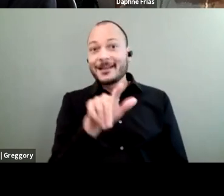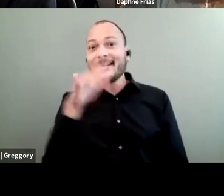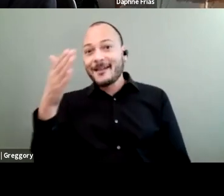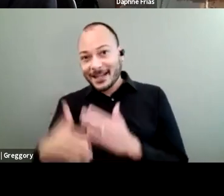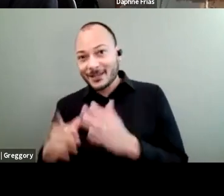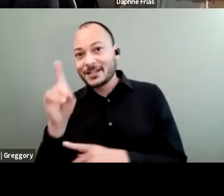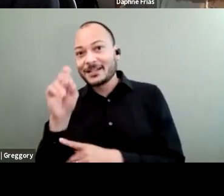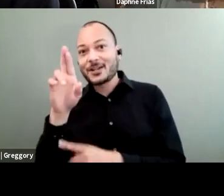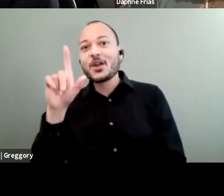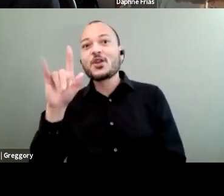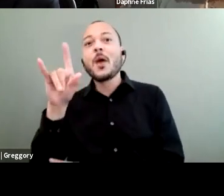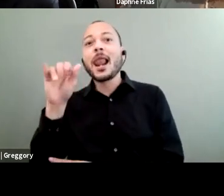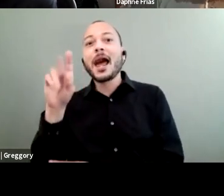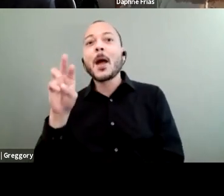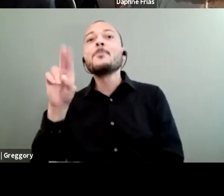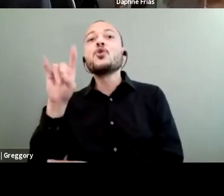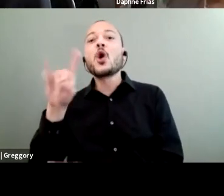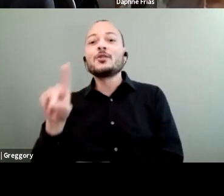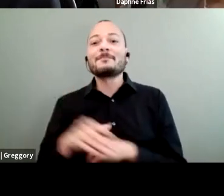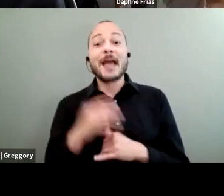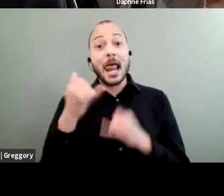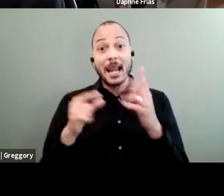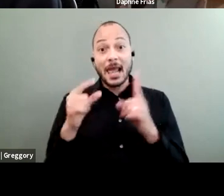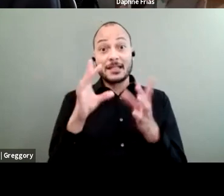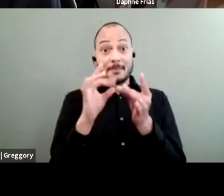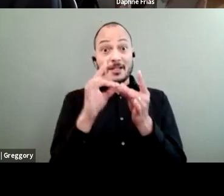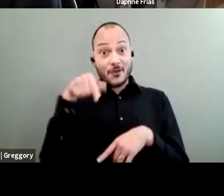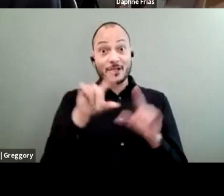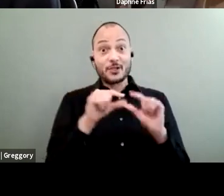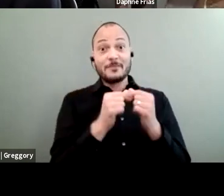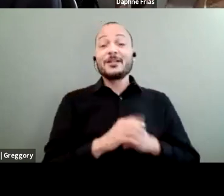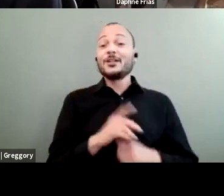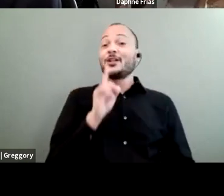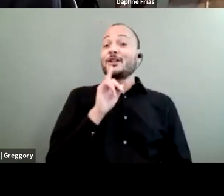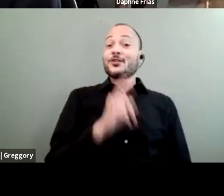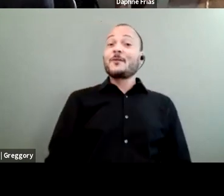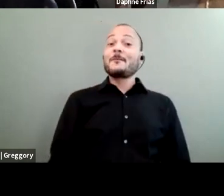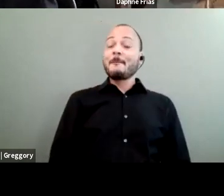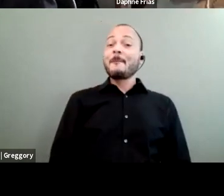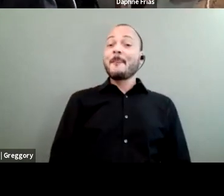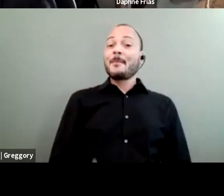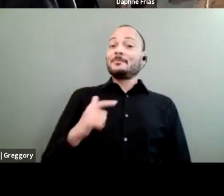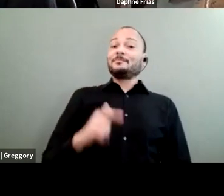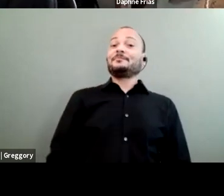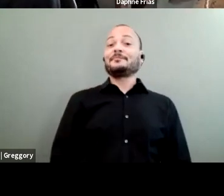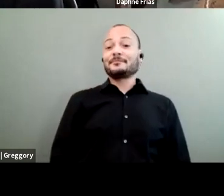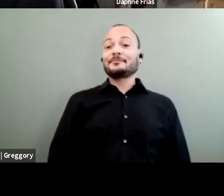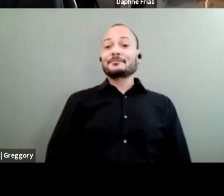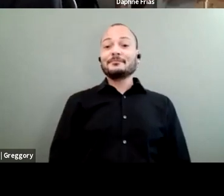So Daphne, any last words for this group? Sure. I really...